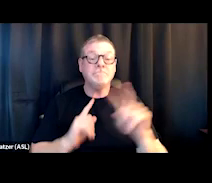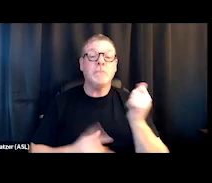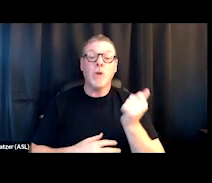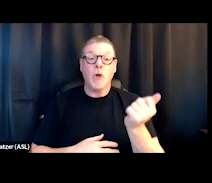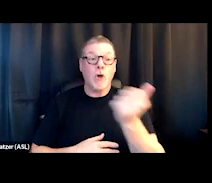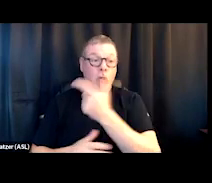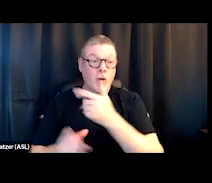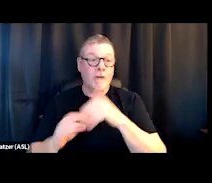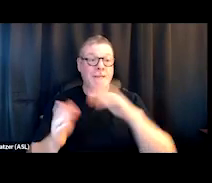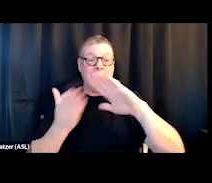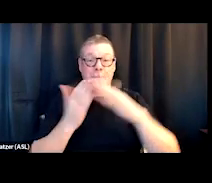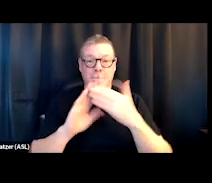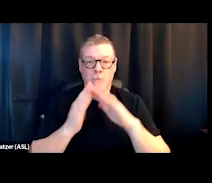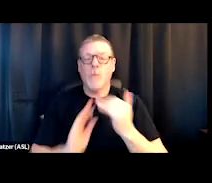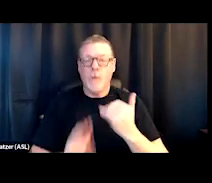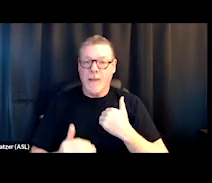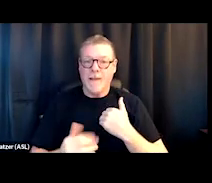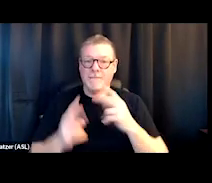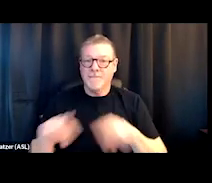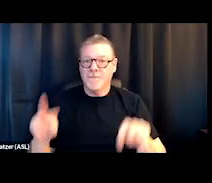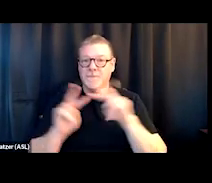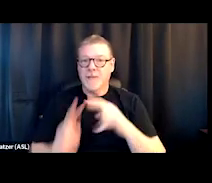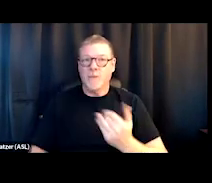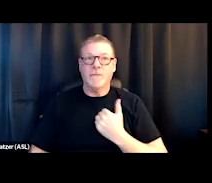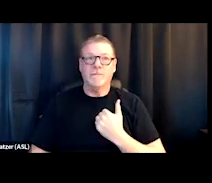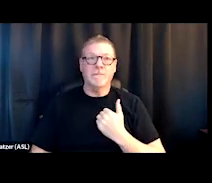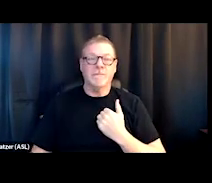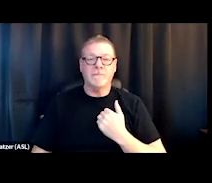obviously has some value for the greater good.